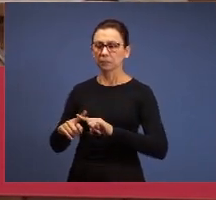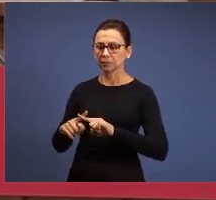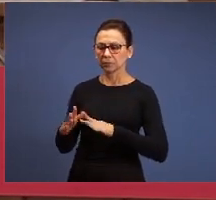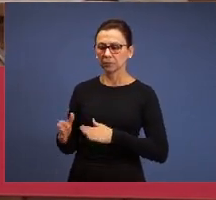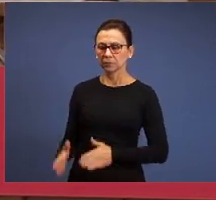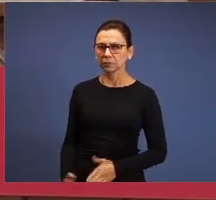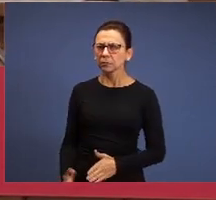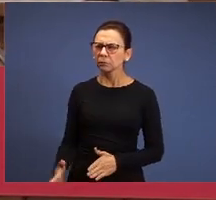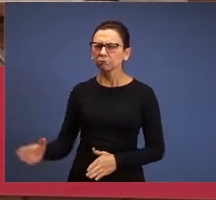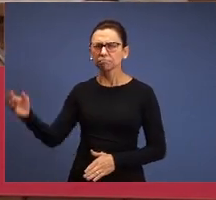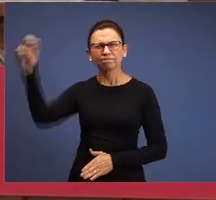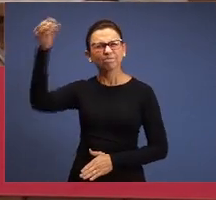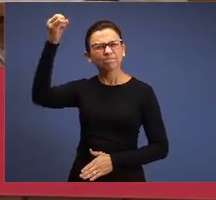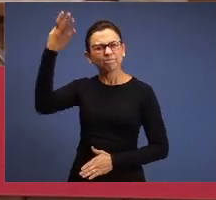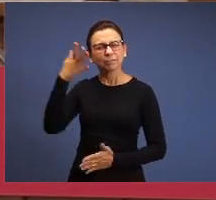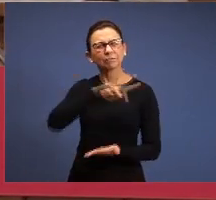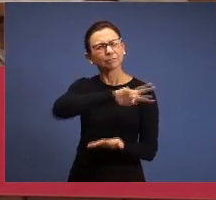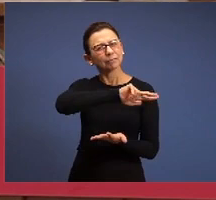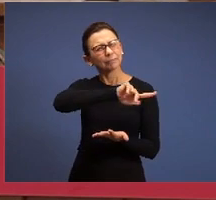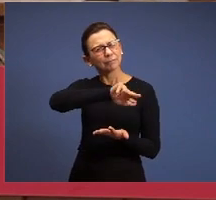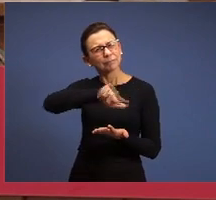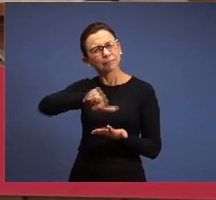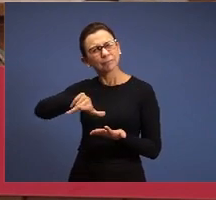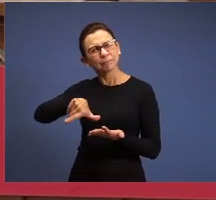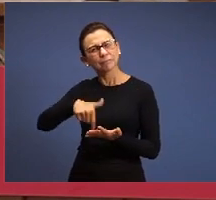revelations, full of directions to